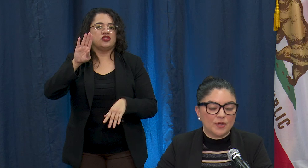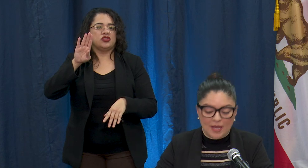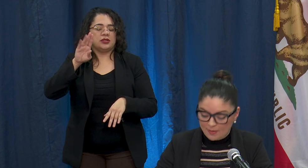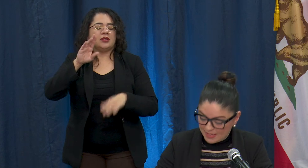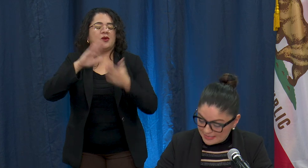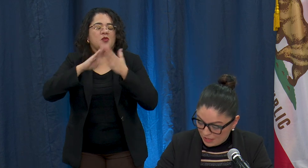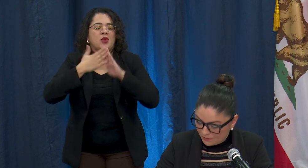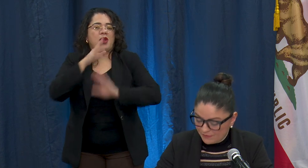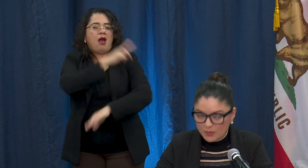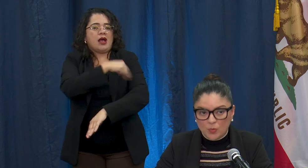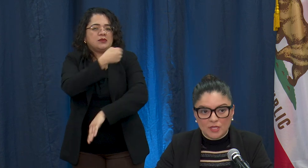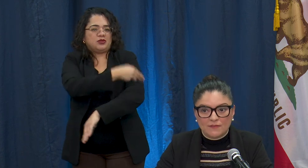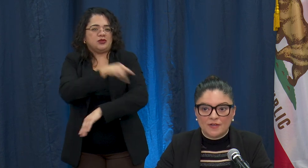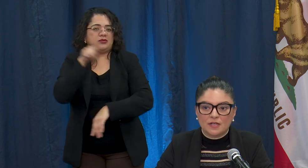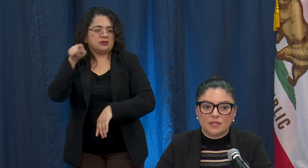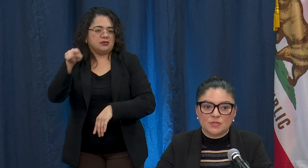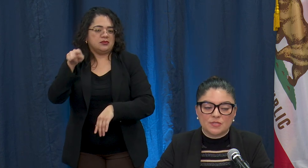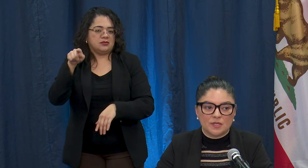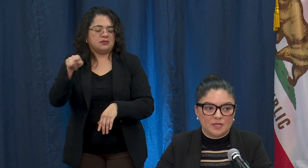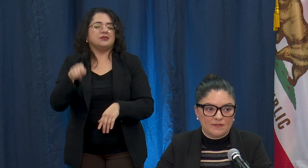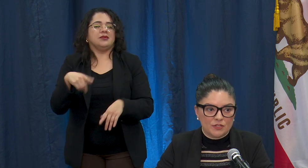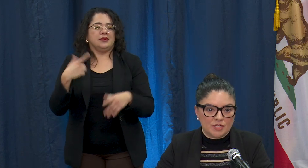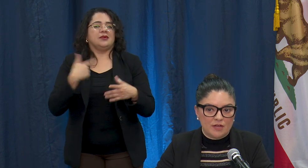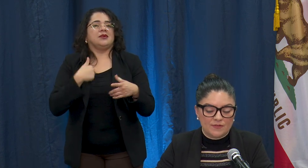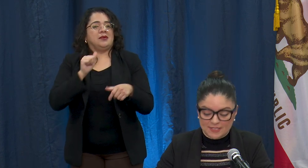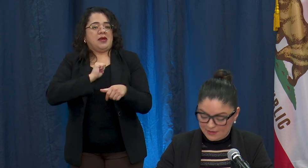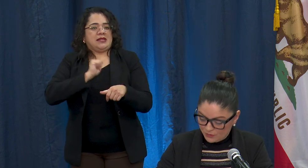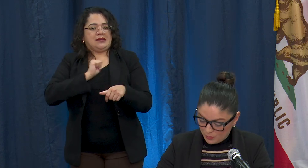and myself have been working very closely with the Governor's office every